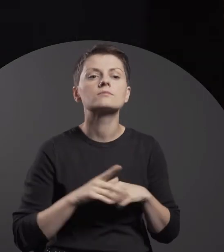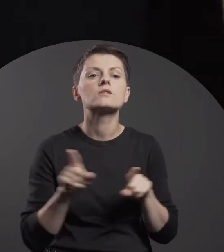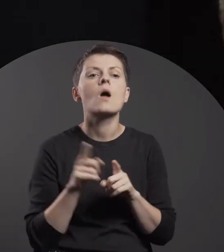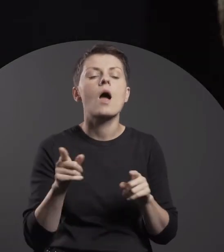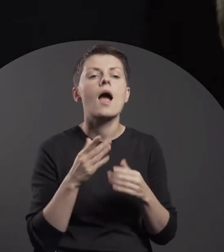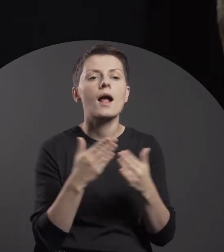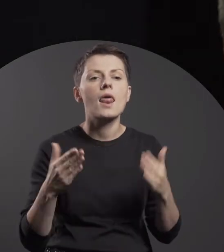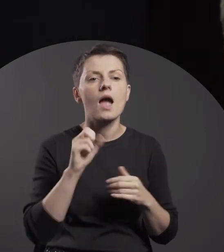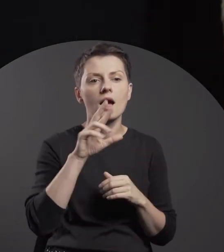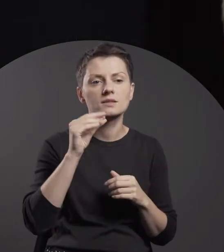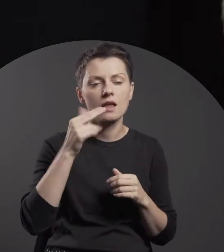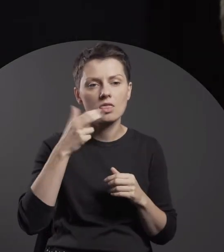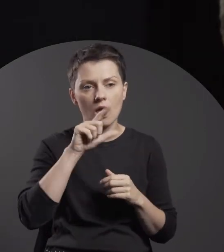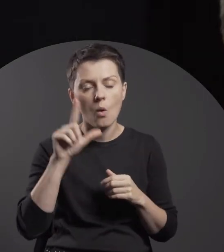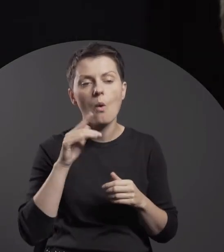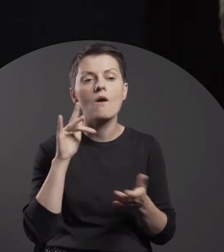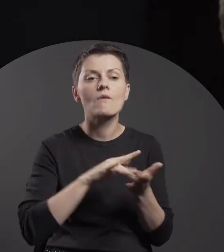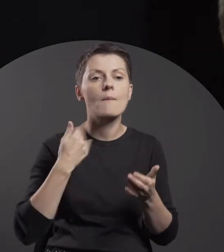The exhibition concerns the issue